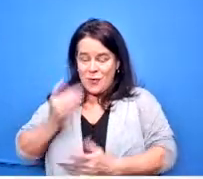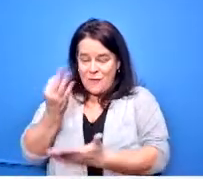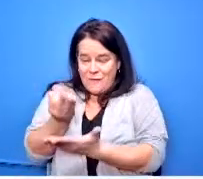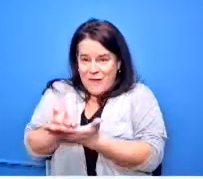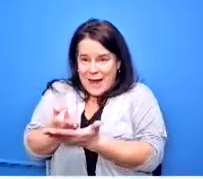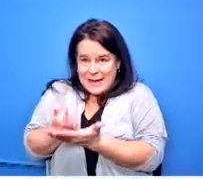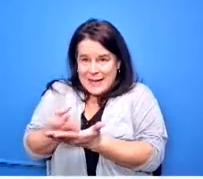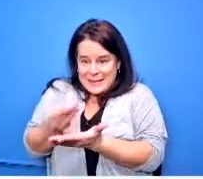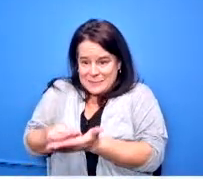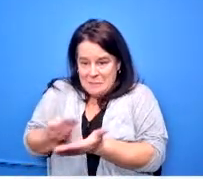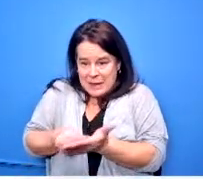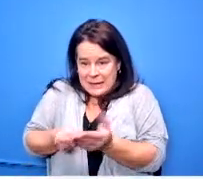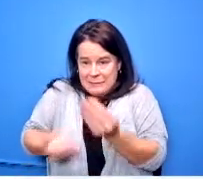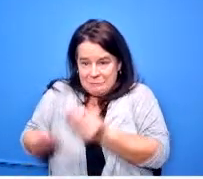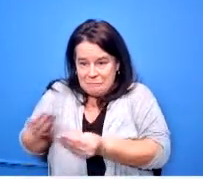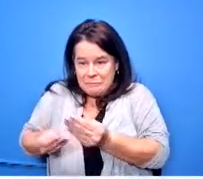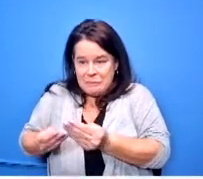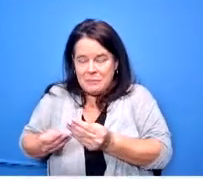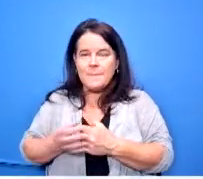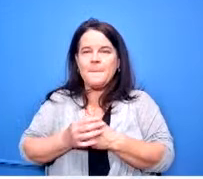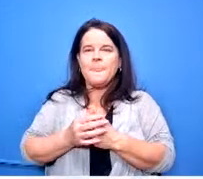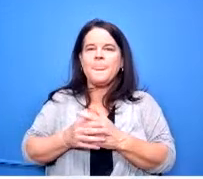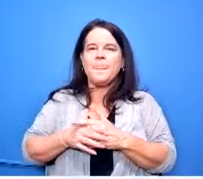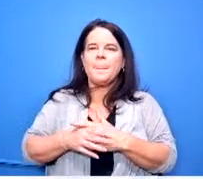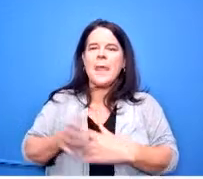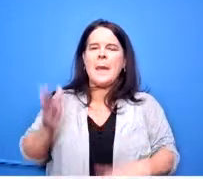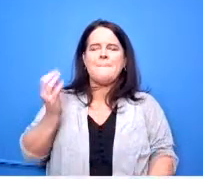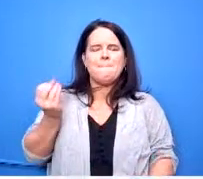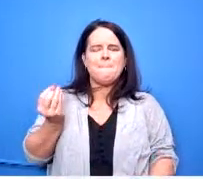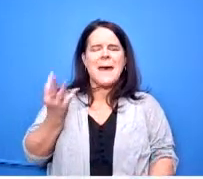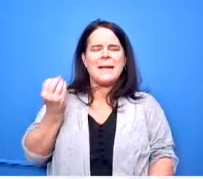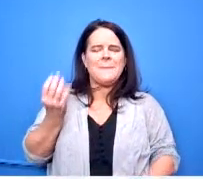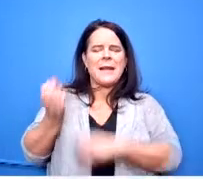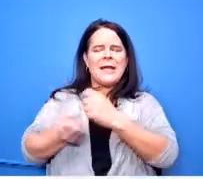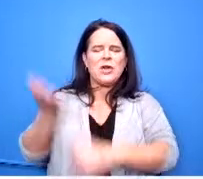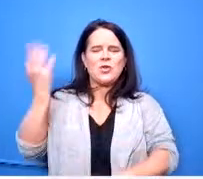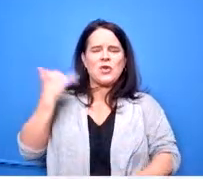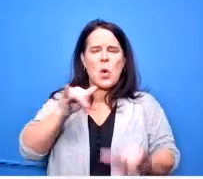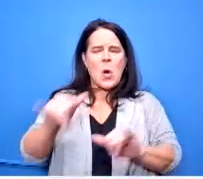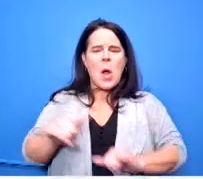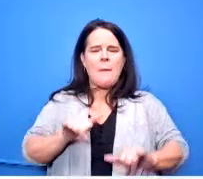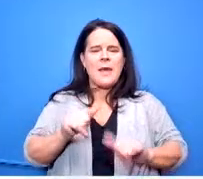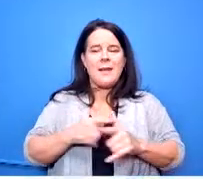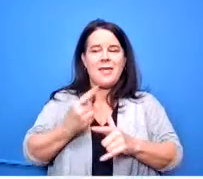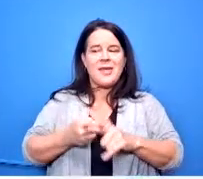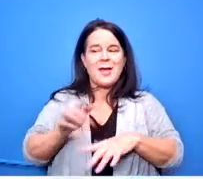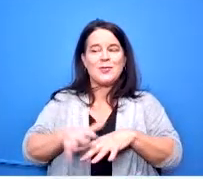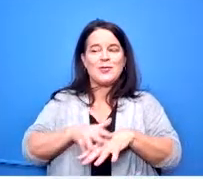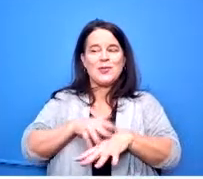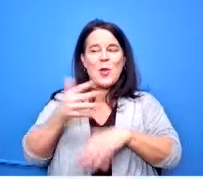those were common courses decades ago and then they were slowly phased out as was that licensure